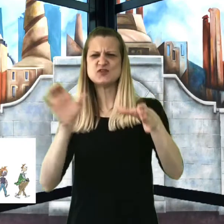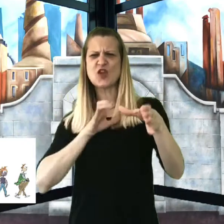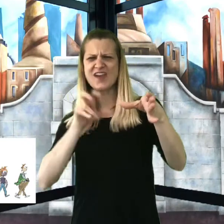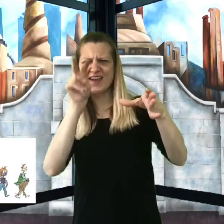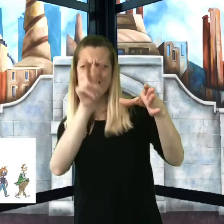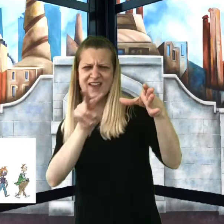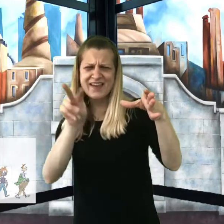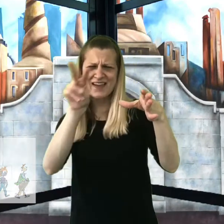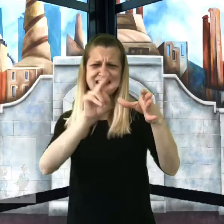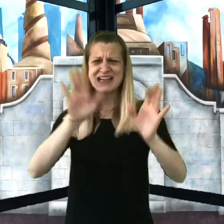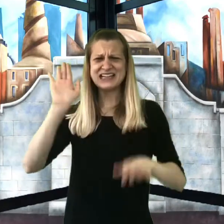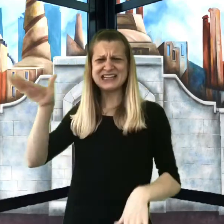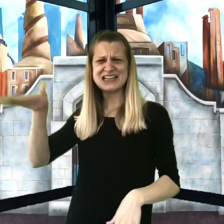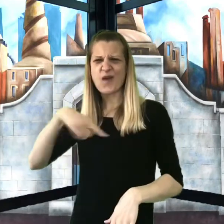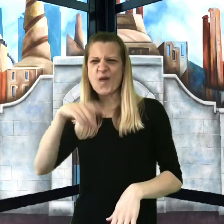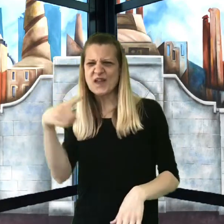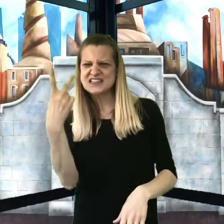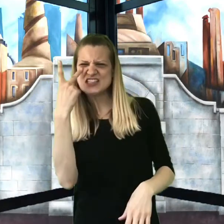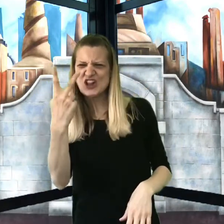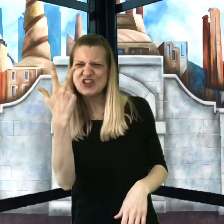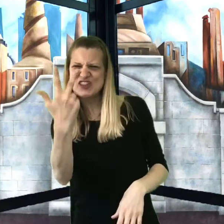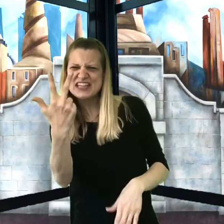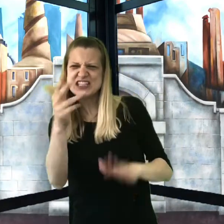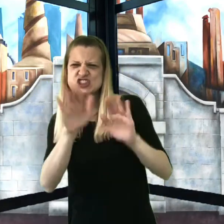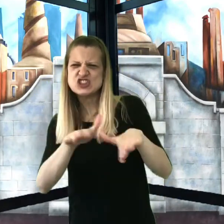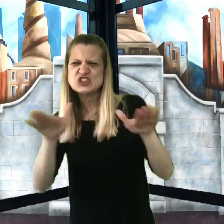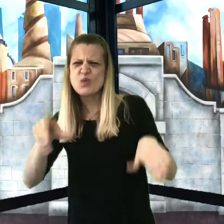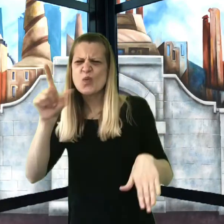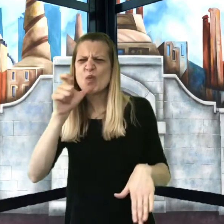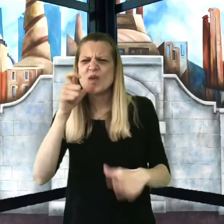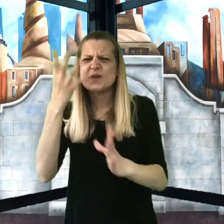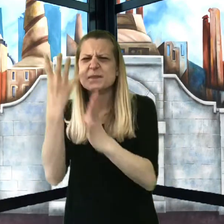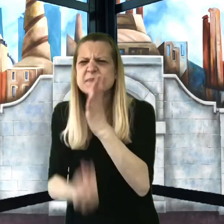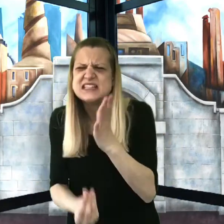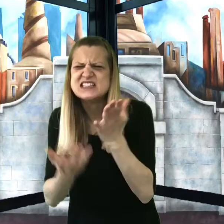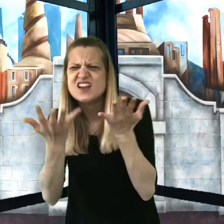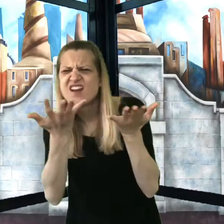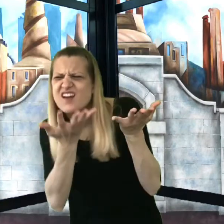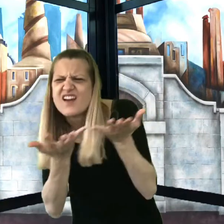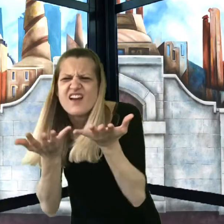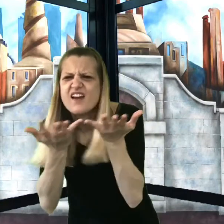"I can only see three," he said. "Who’s missing?"